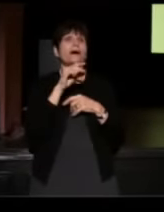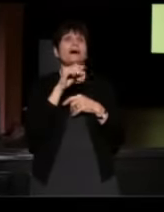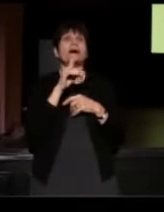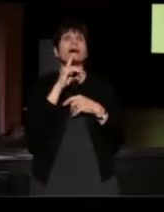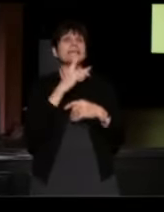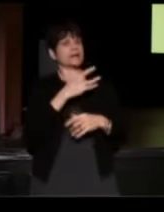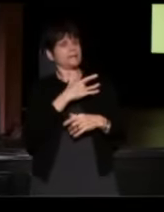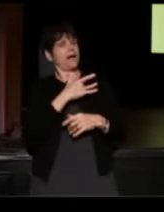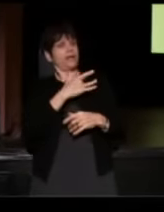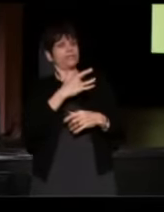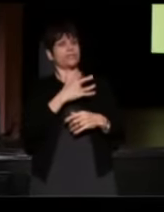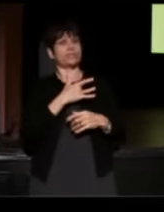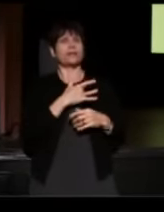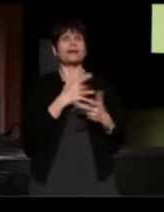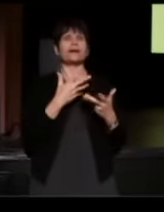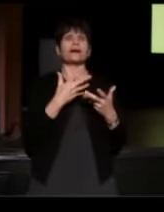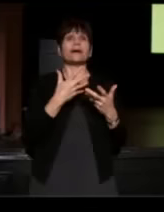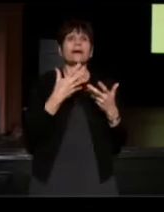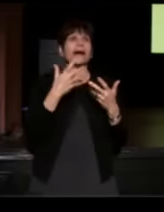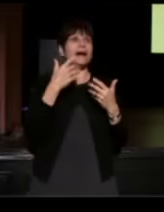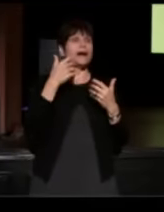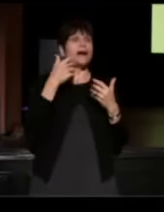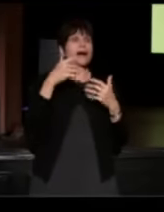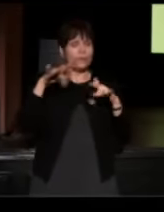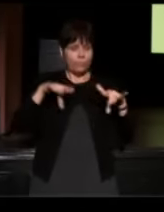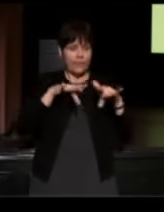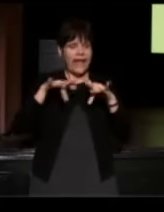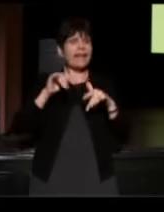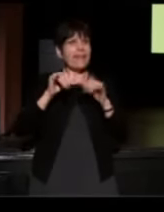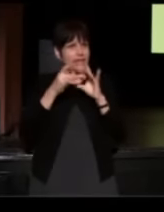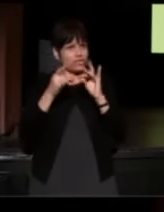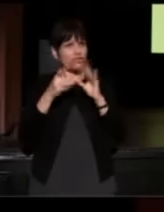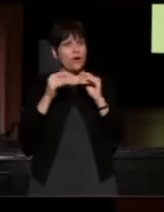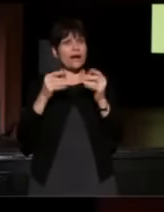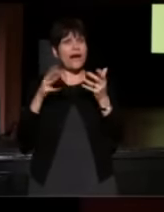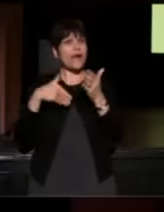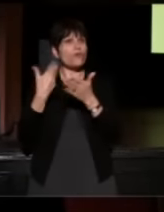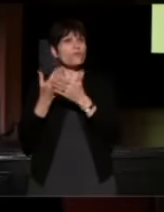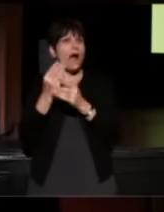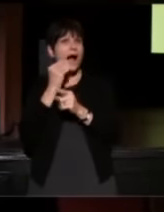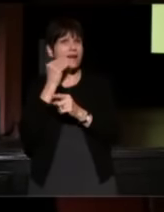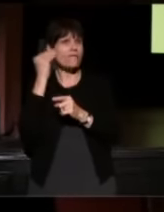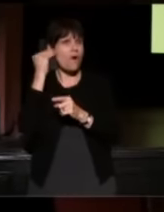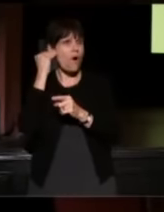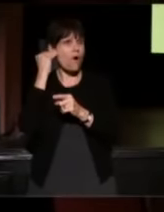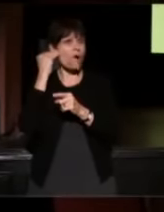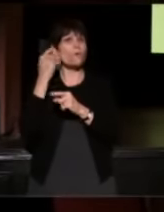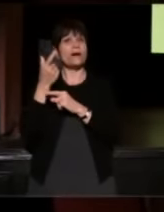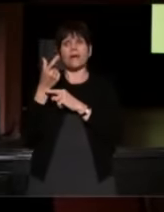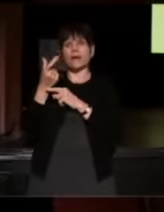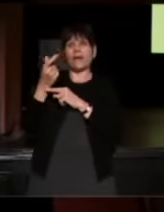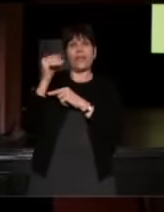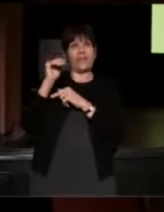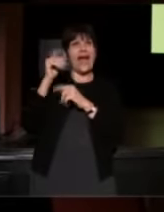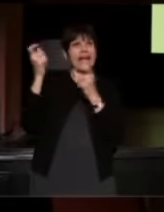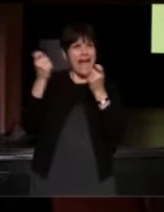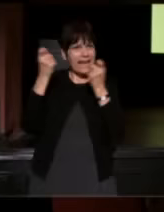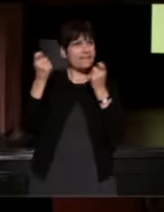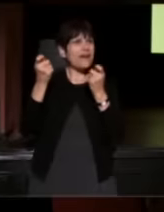I was by the playing of the remembrance of my dad. After I got home I realized that the evening of the Griot reception was the anniversary of my father's death.